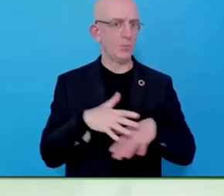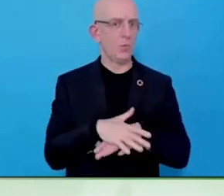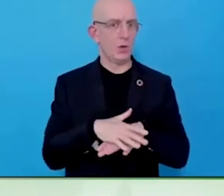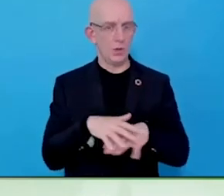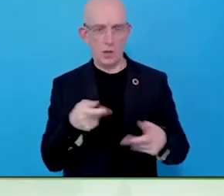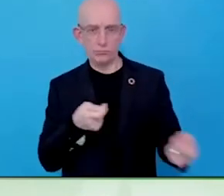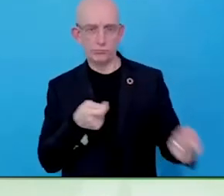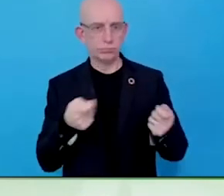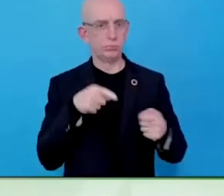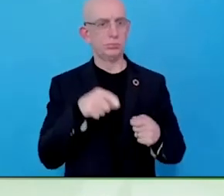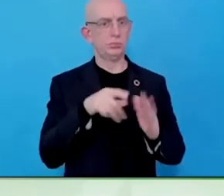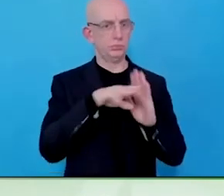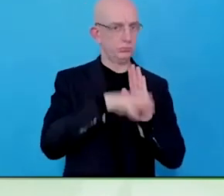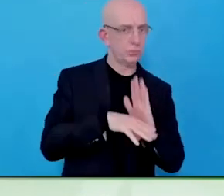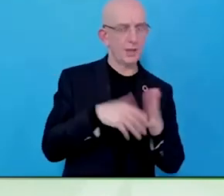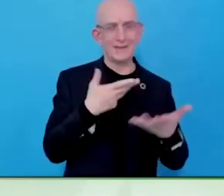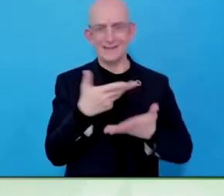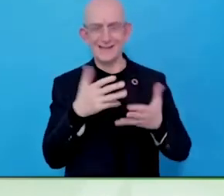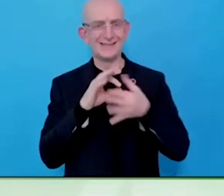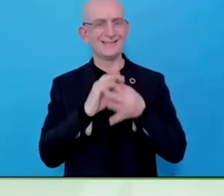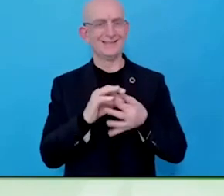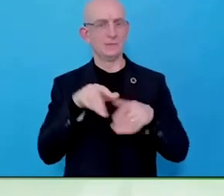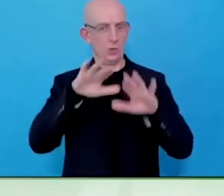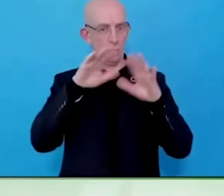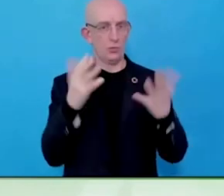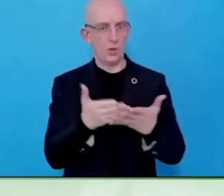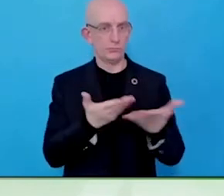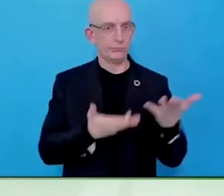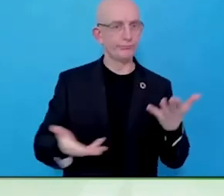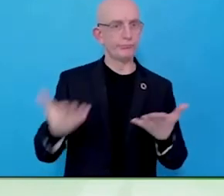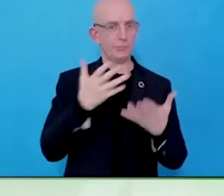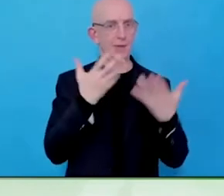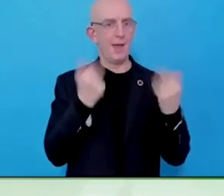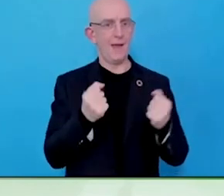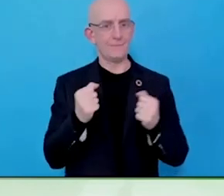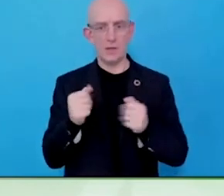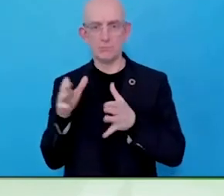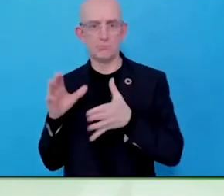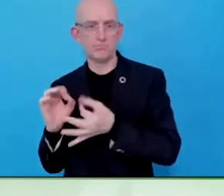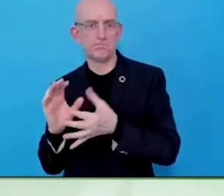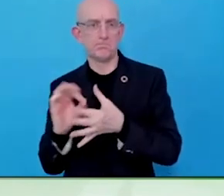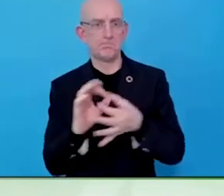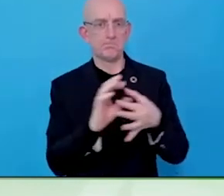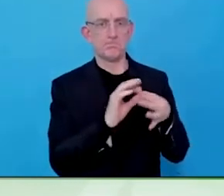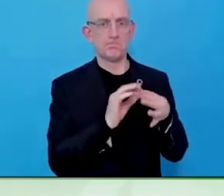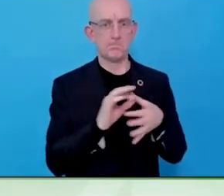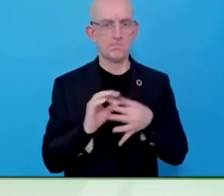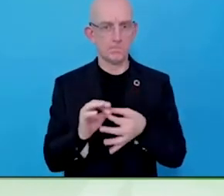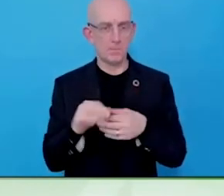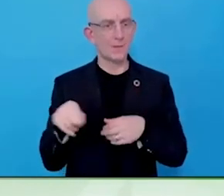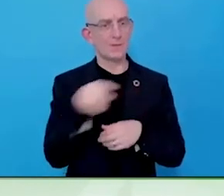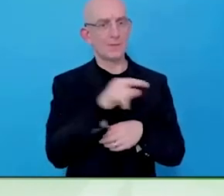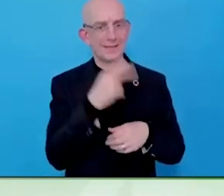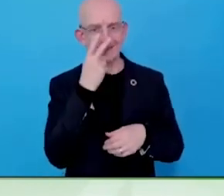The trust based processes worked a treat and they have cut waiting times down from months when they started to 20 days on average.